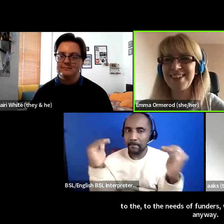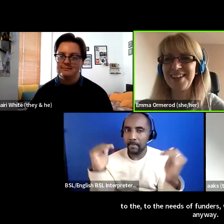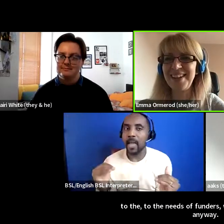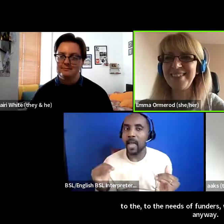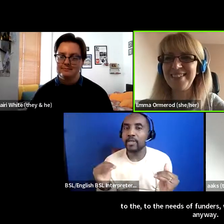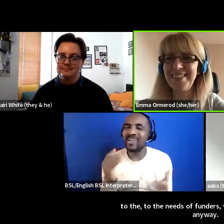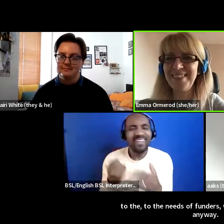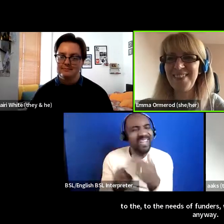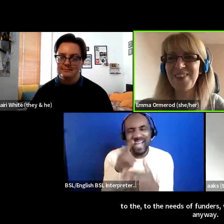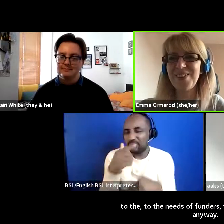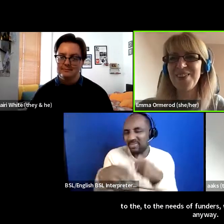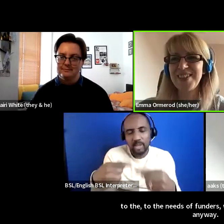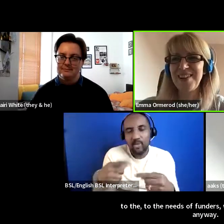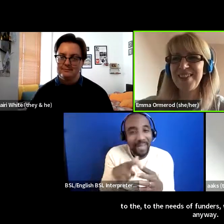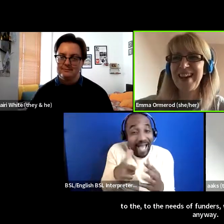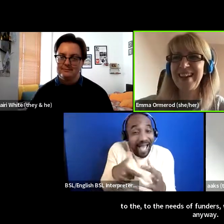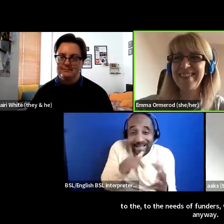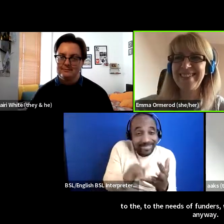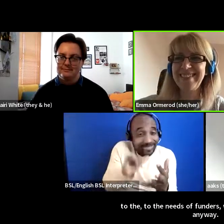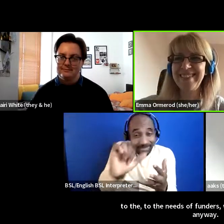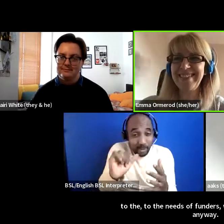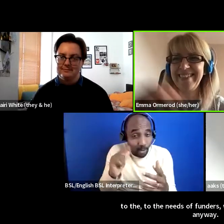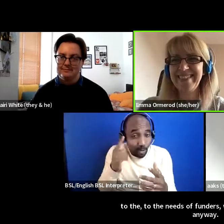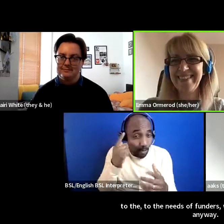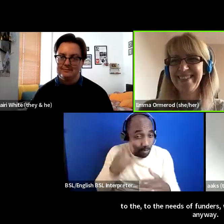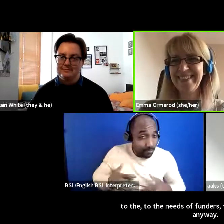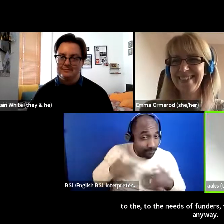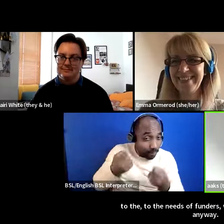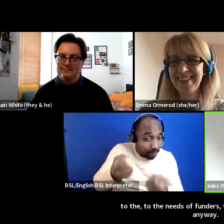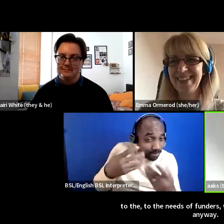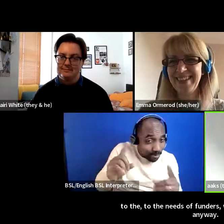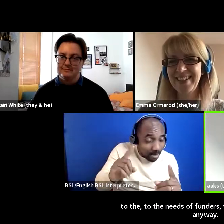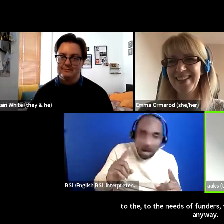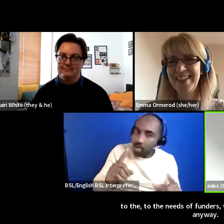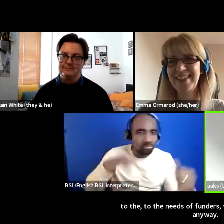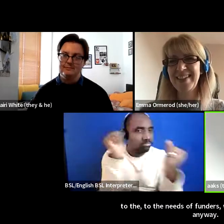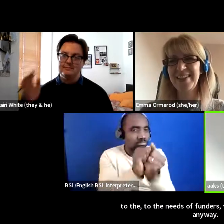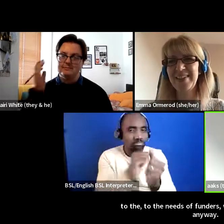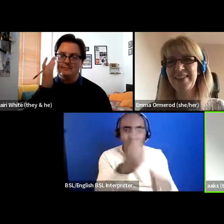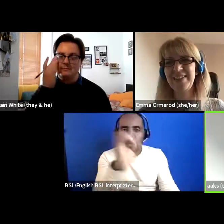don't know what your thoughts are on that completely agree and i could talk about this for